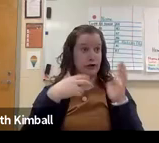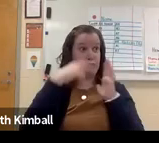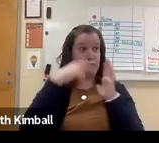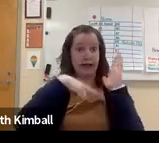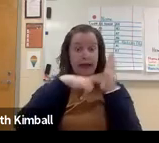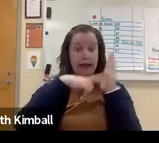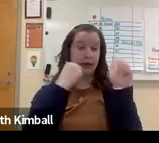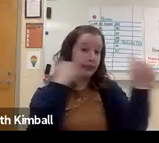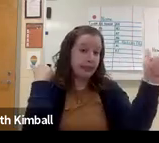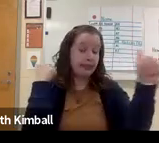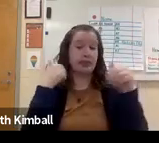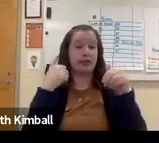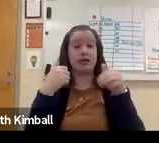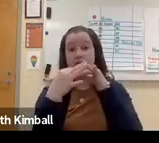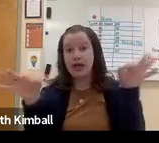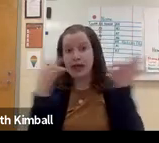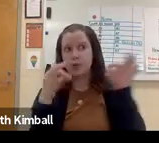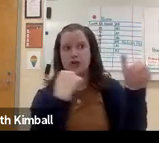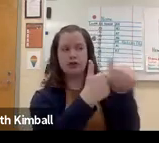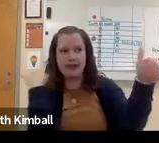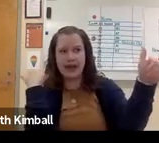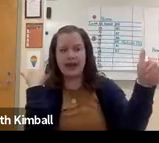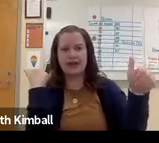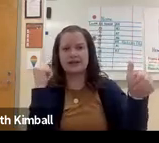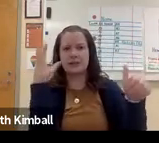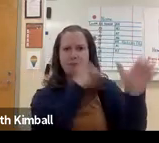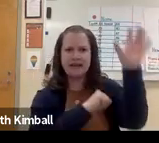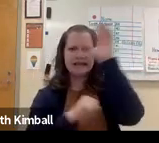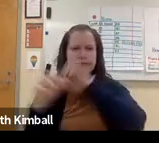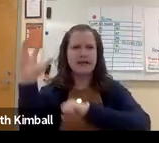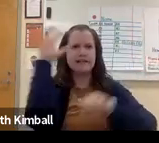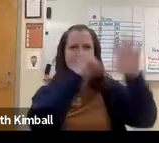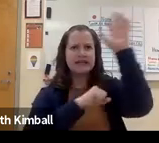it becomes much more challenging. They may have reading delays.